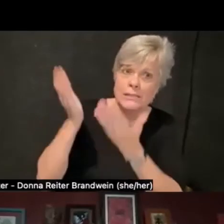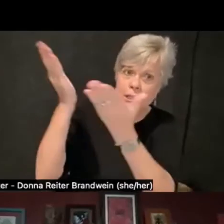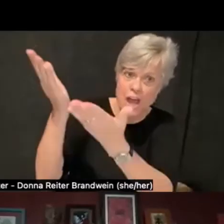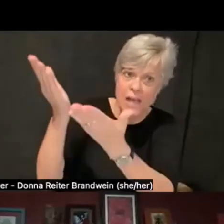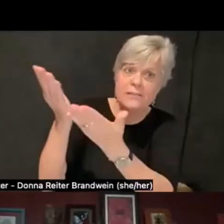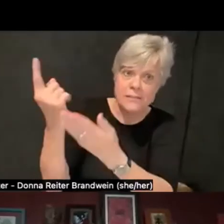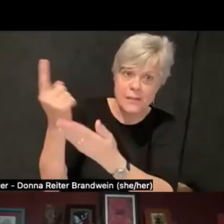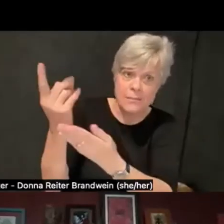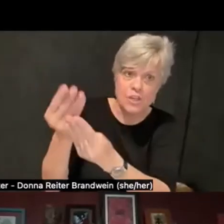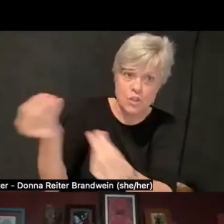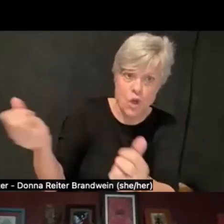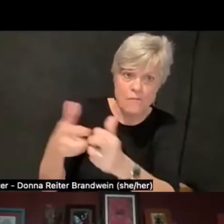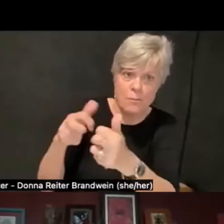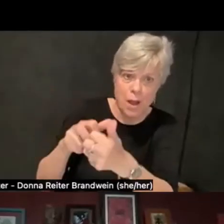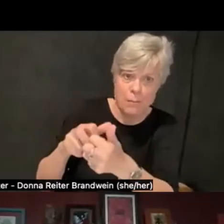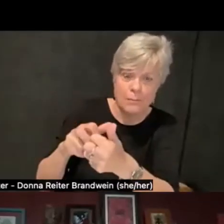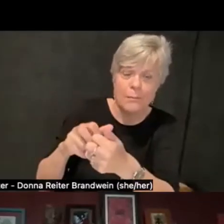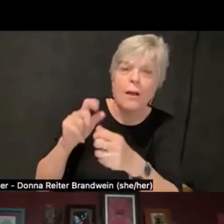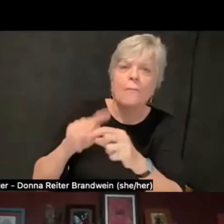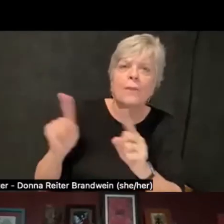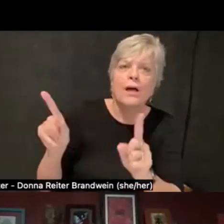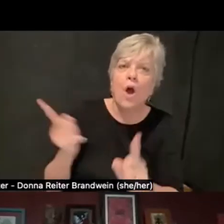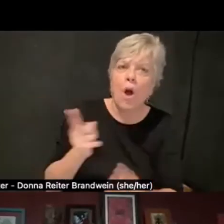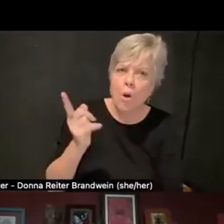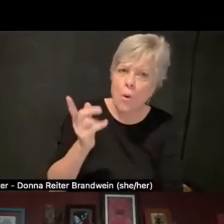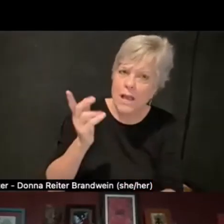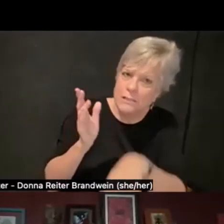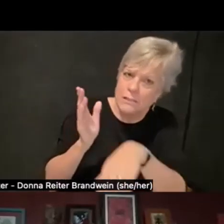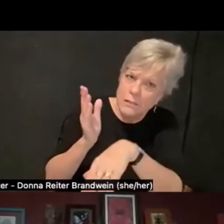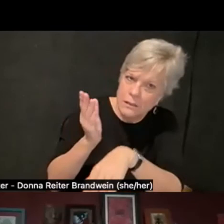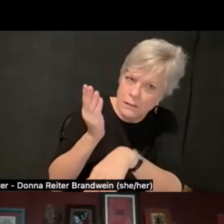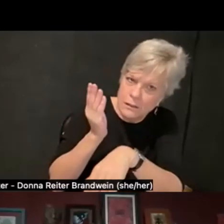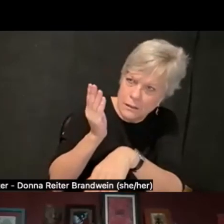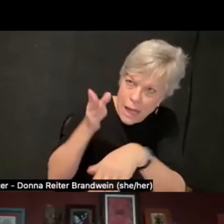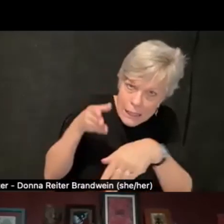But always give that person the opportunity